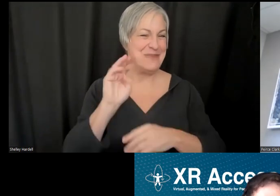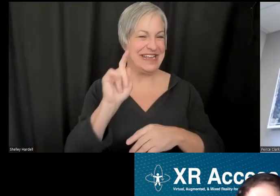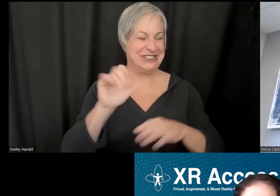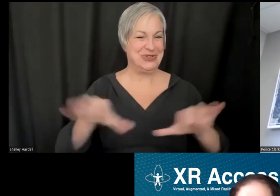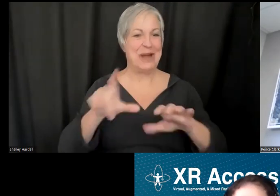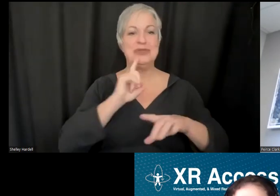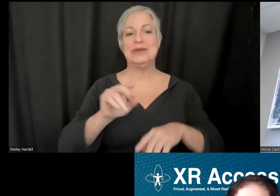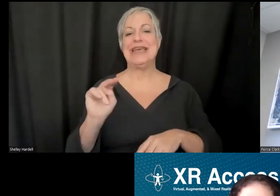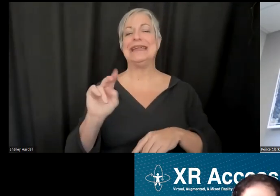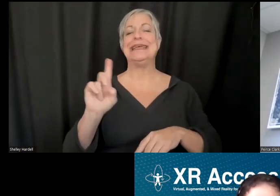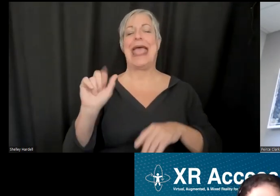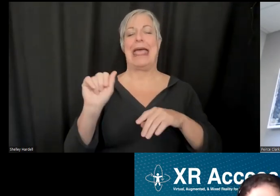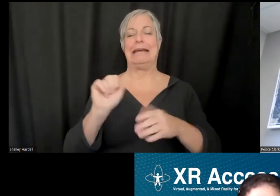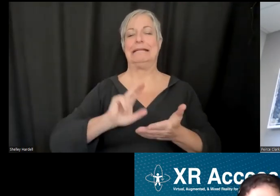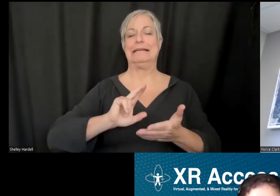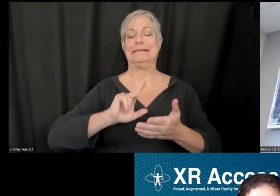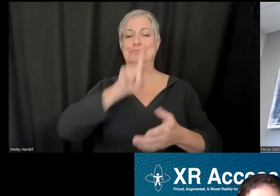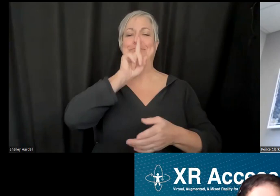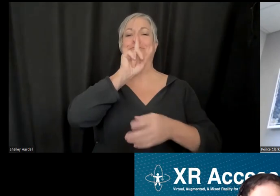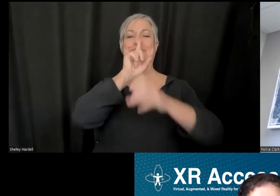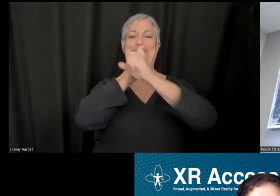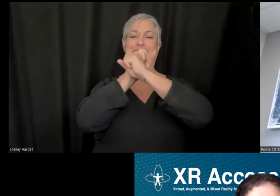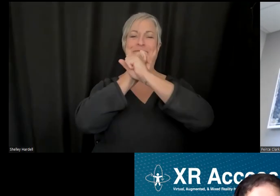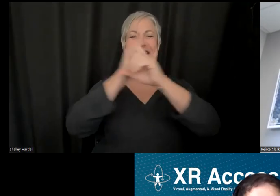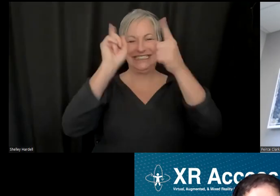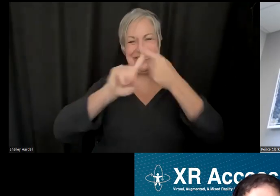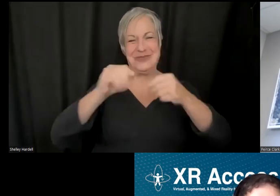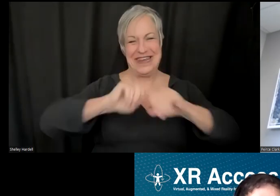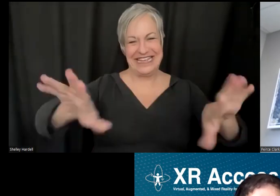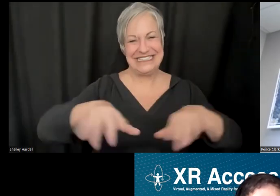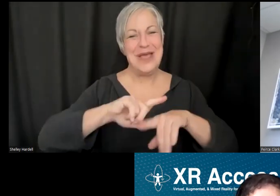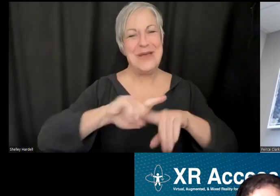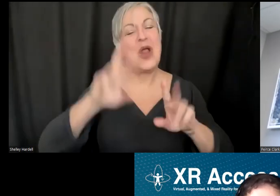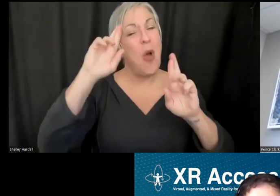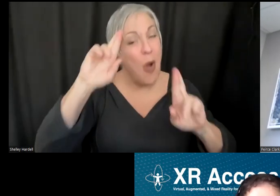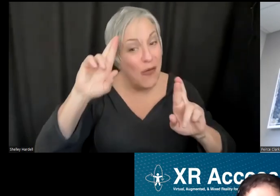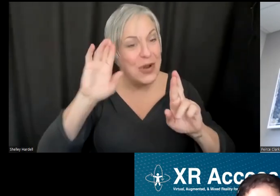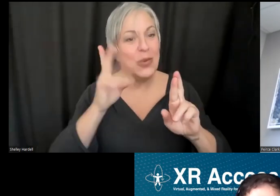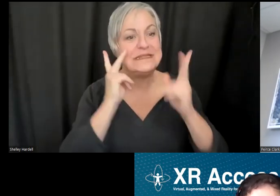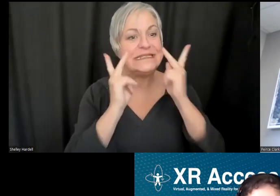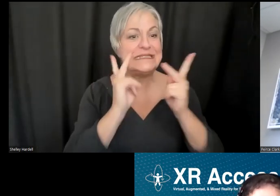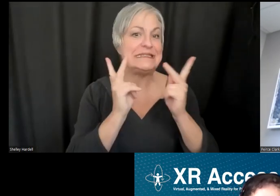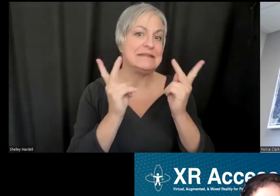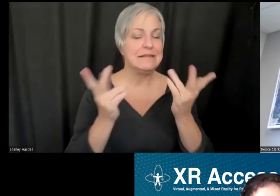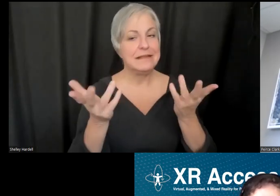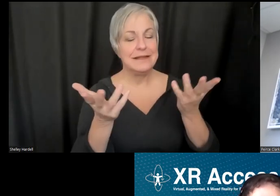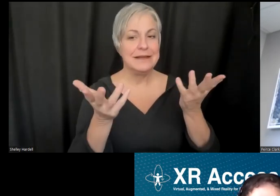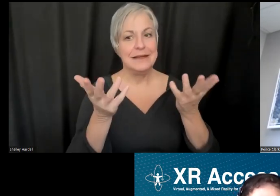releases, but I'm sure that we will see leadership like that in